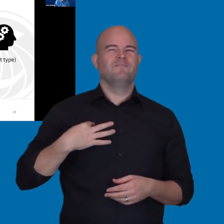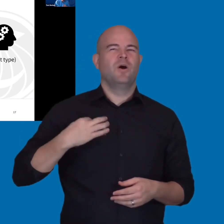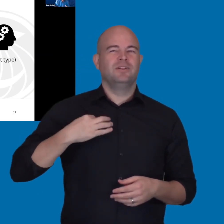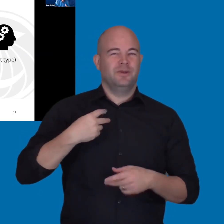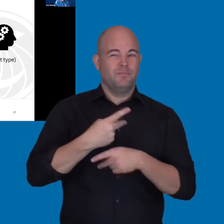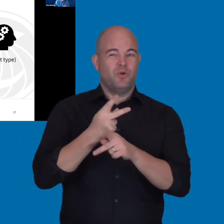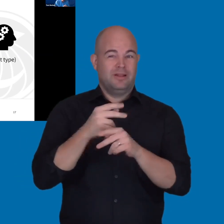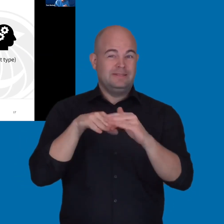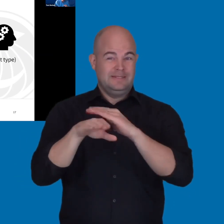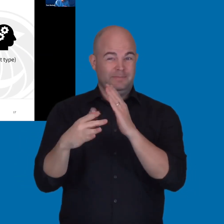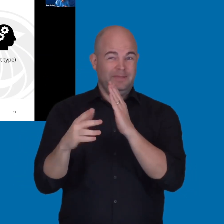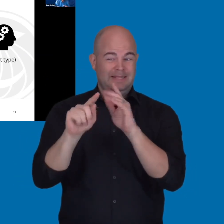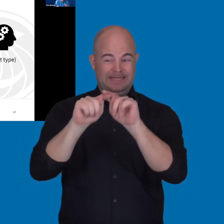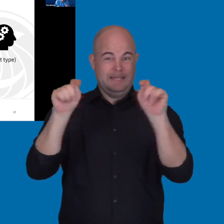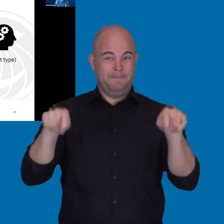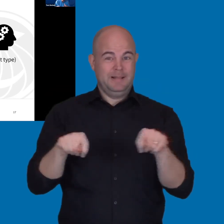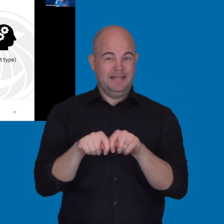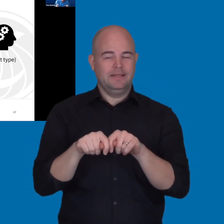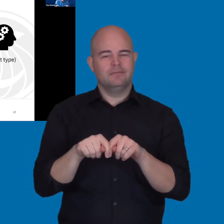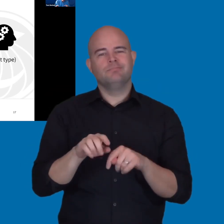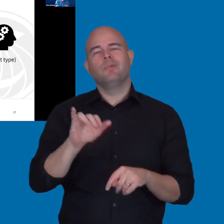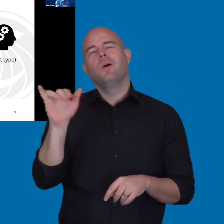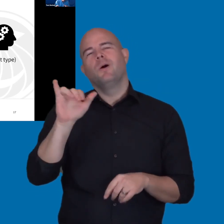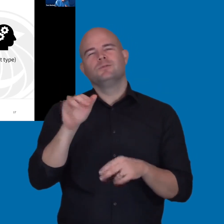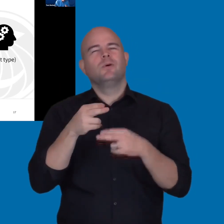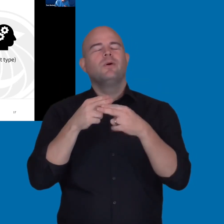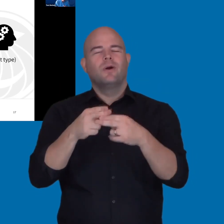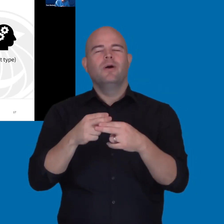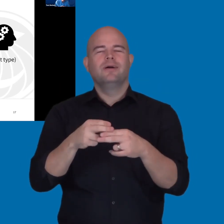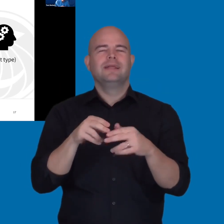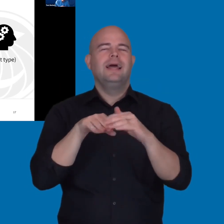also known as an Accessibility Performance Report, ACRs.